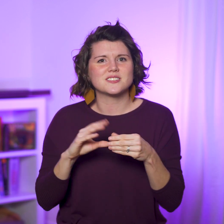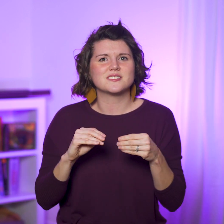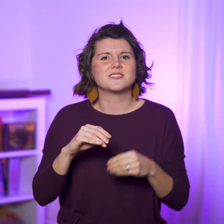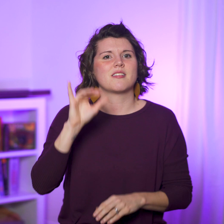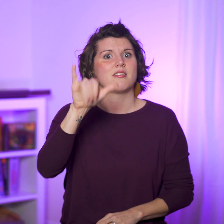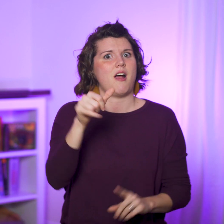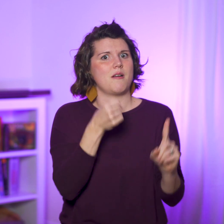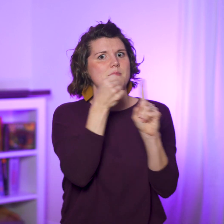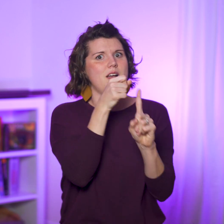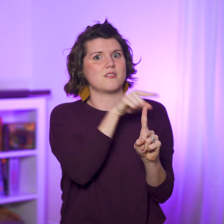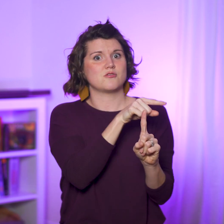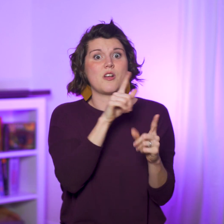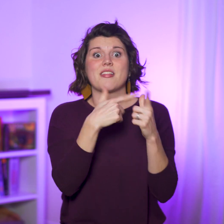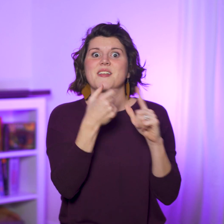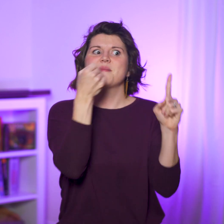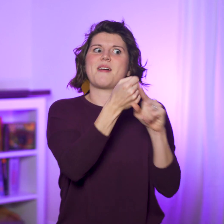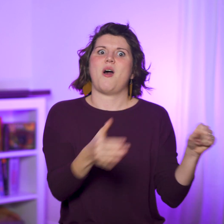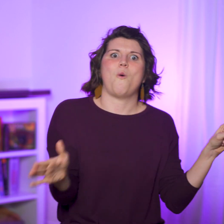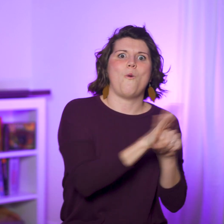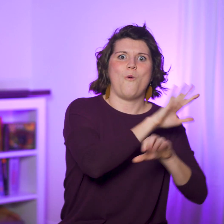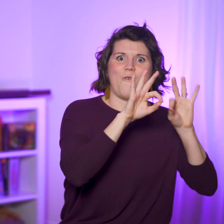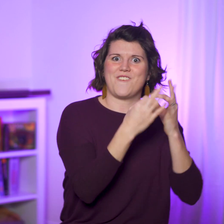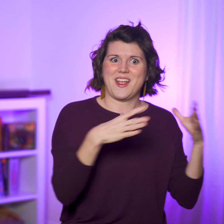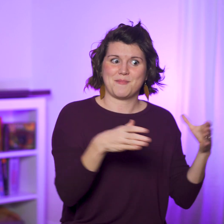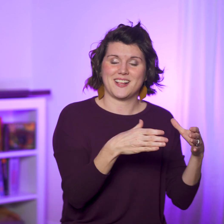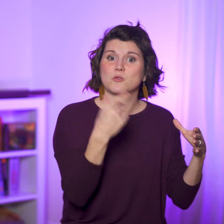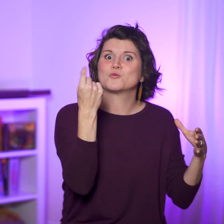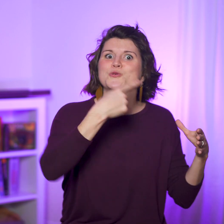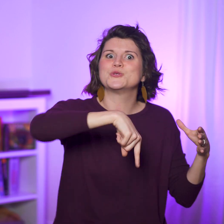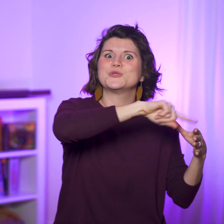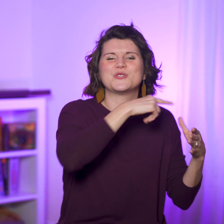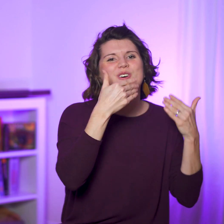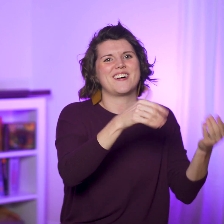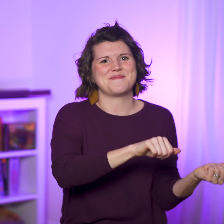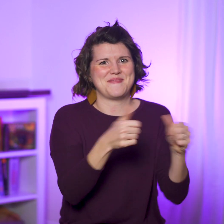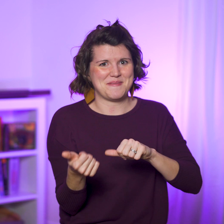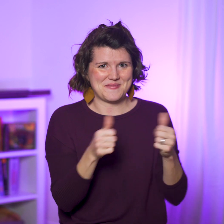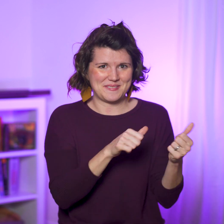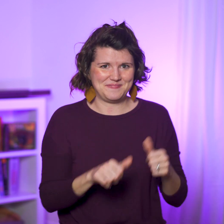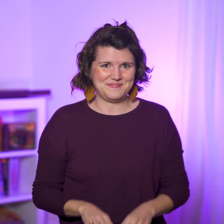and there’s a domino effect in her family—they’re baptized that day